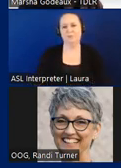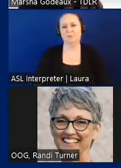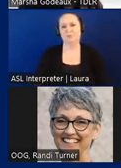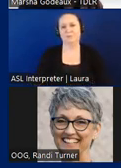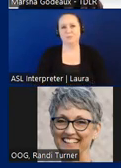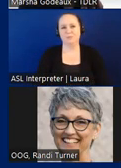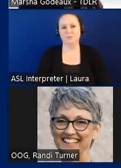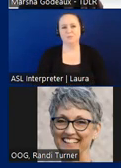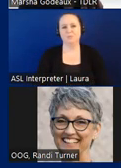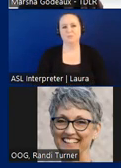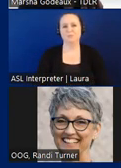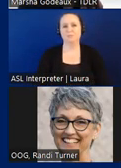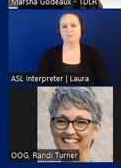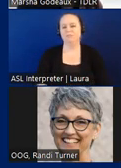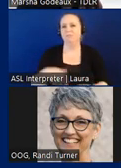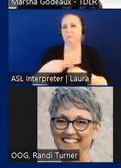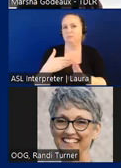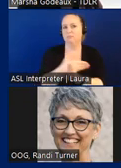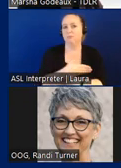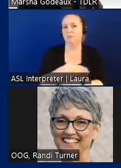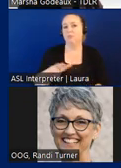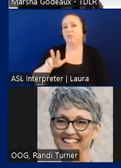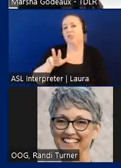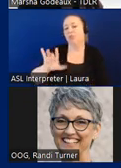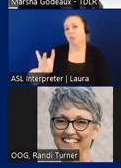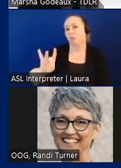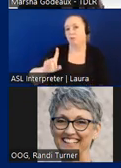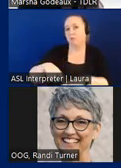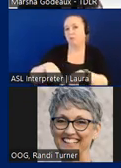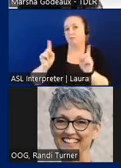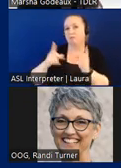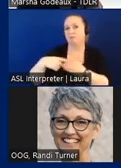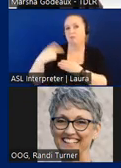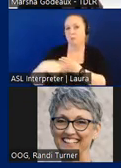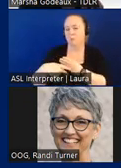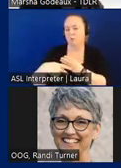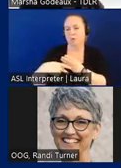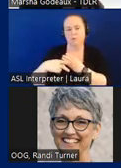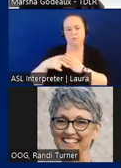As I mentioned, we regulate 38 different programs, of many different types, one of our largest